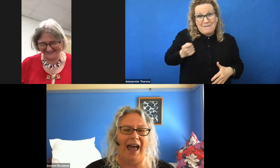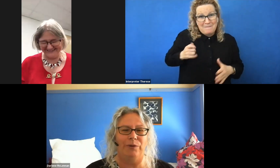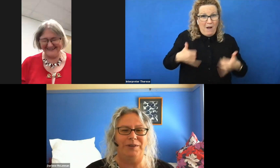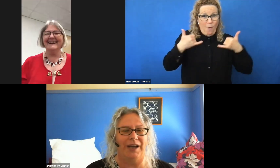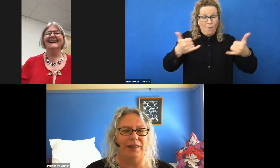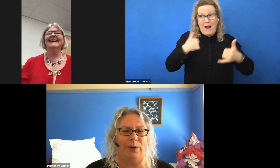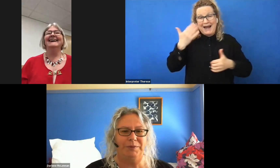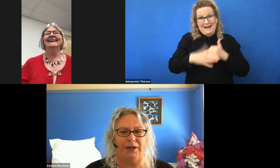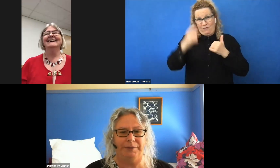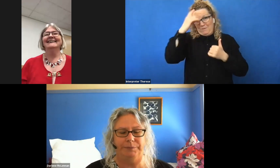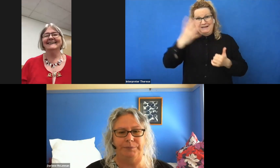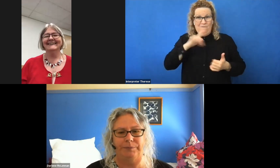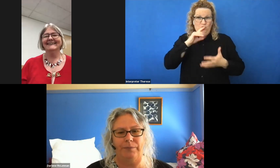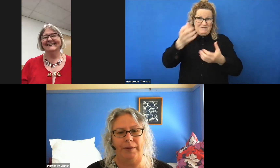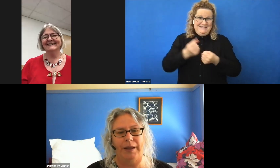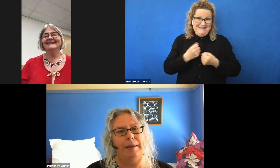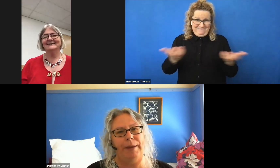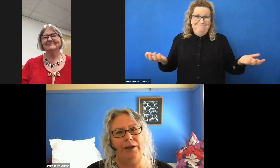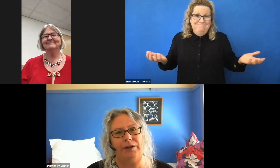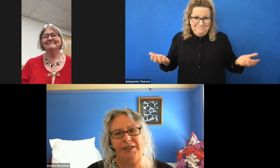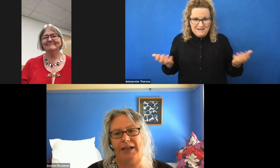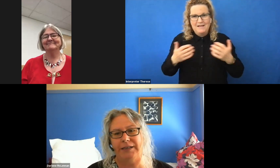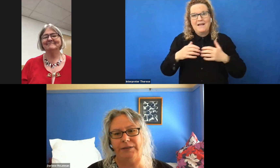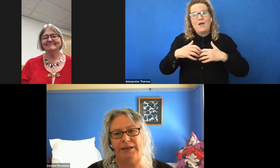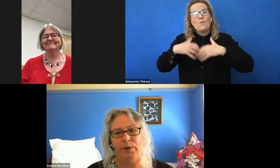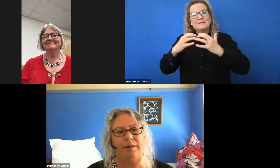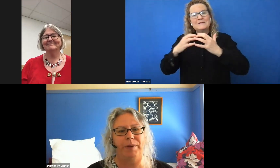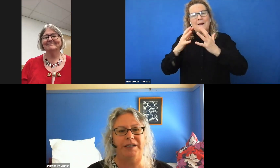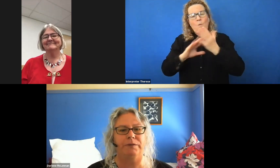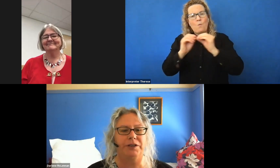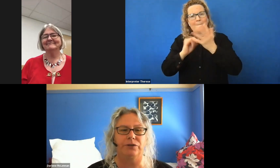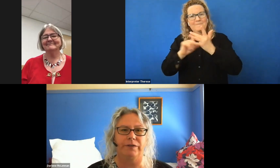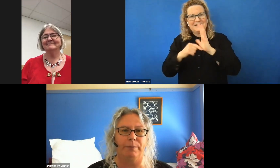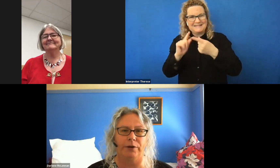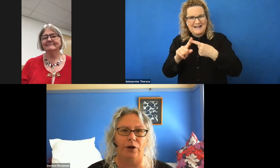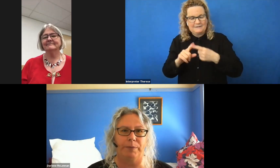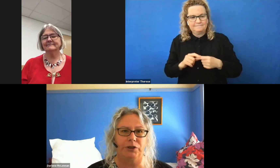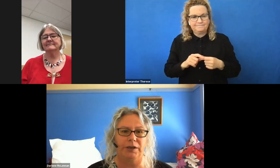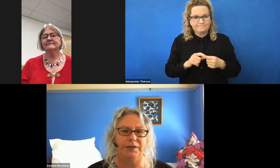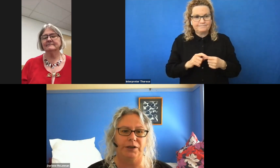and we started the website. Being on ATEND is one of the best professional development opportunities